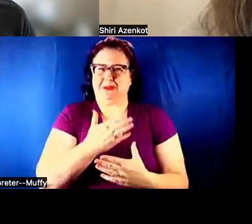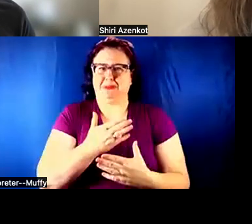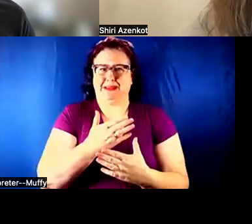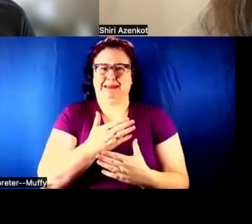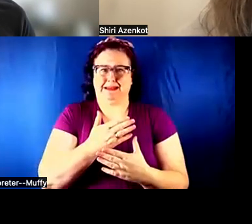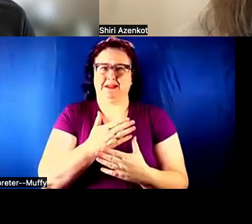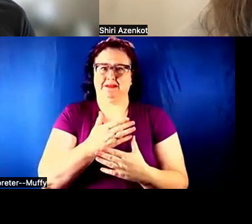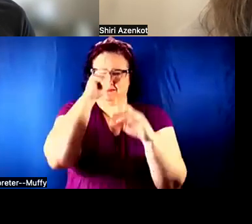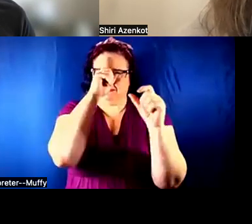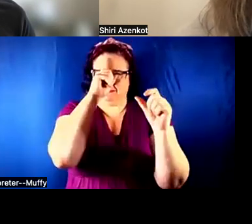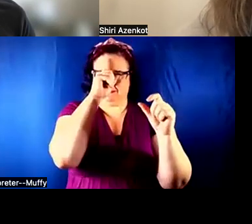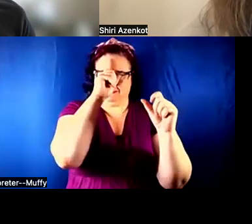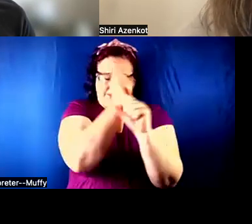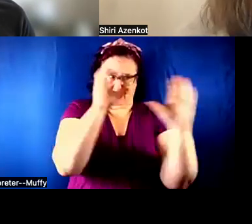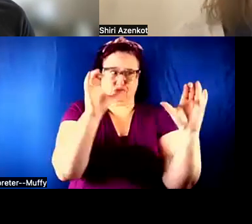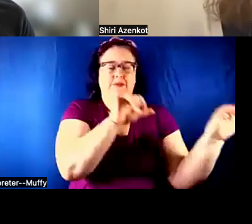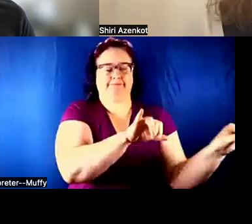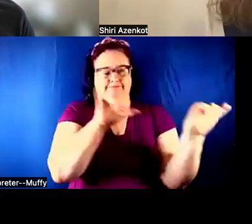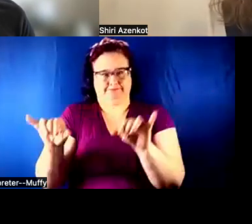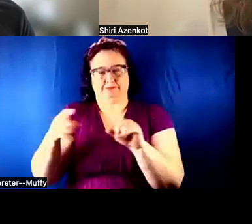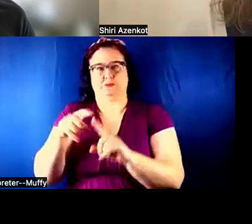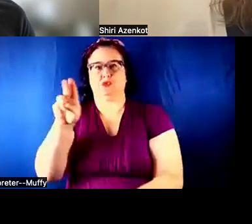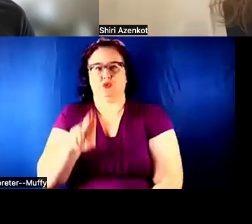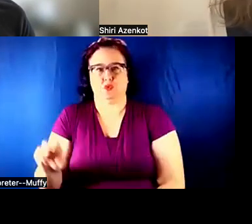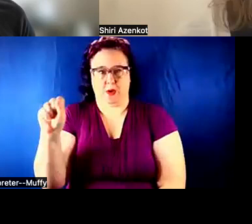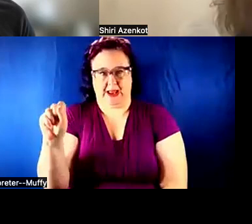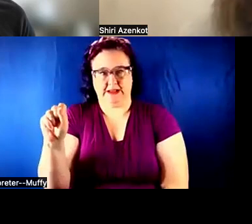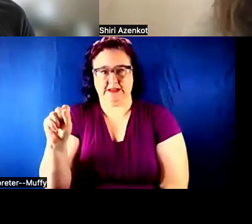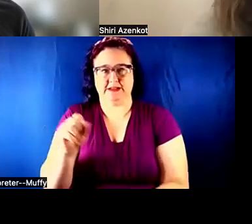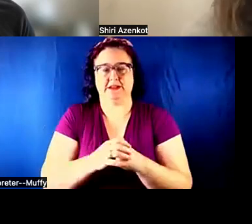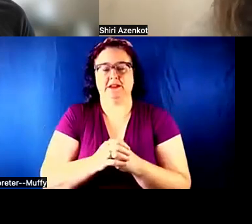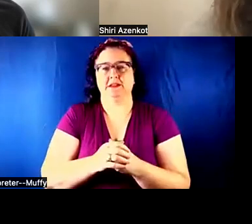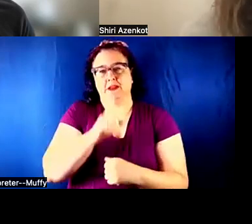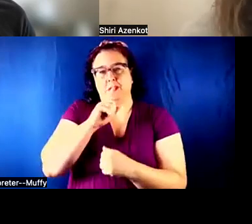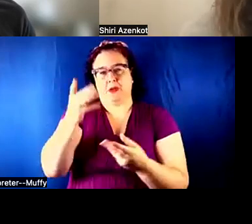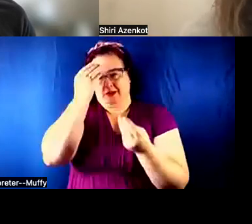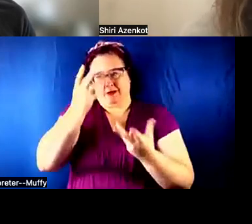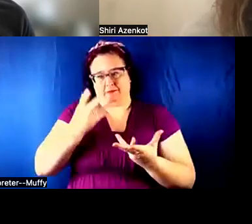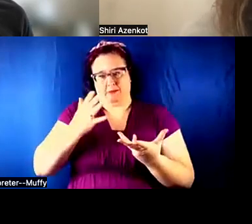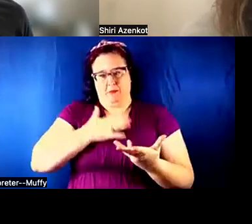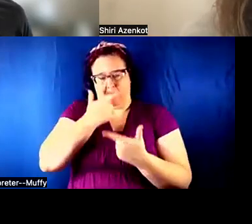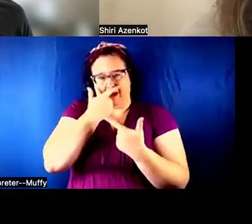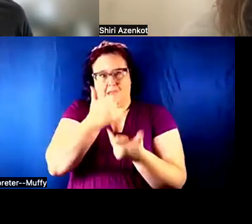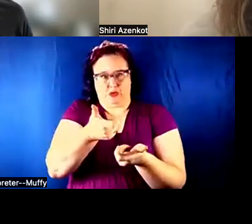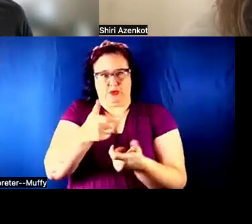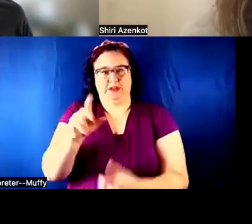GOING ON IN THE U.S. THESE ARE ALL THE THINGS THAT REALLY INFORM MY INTERESTS IN XR AND THERAPIES AND